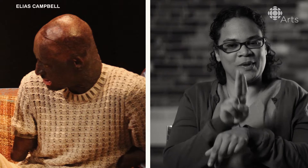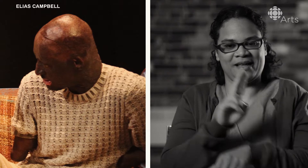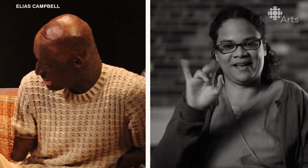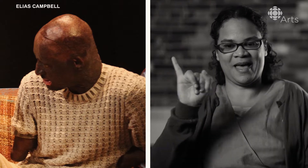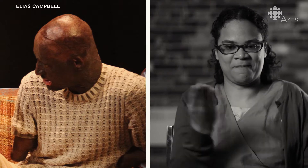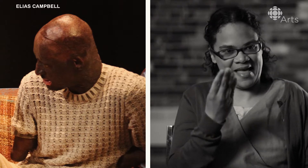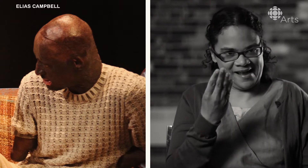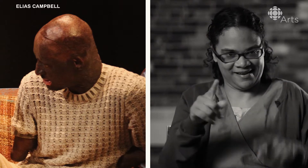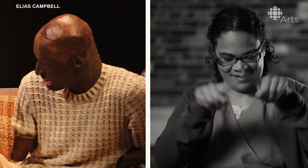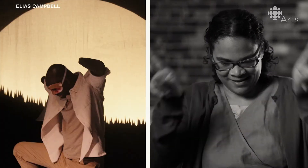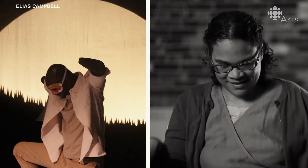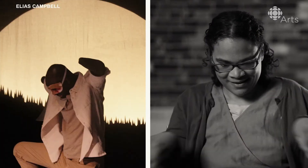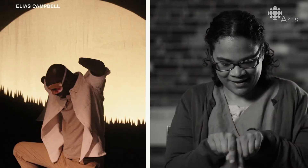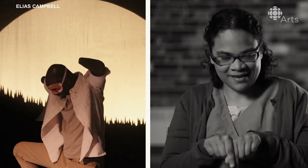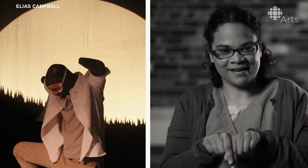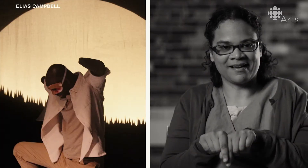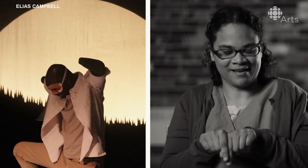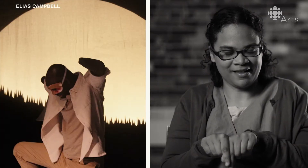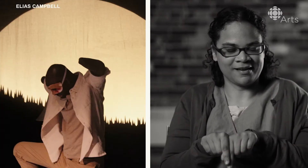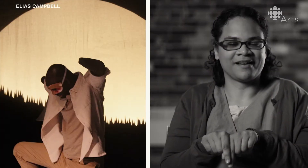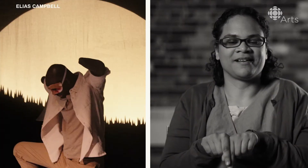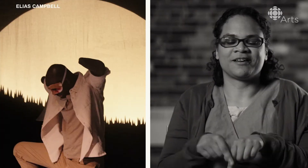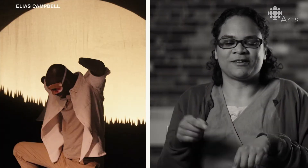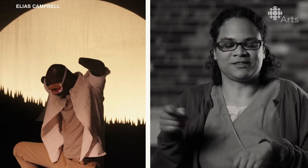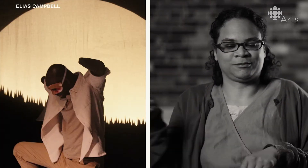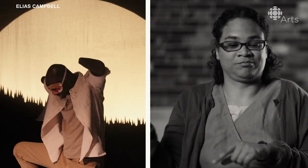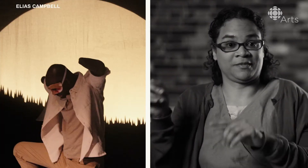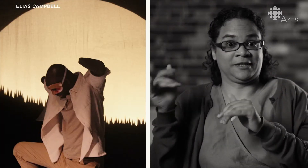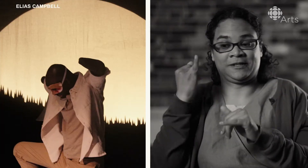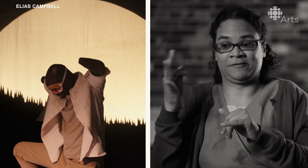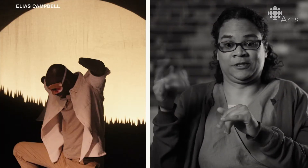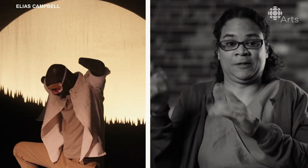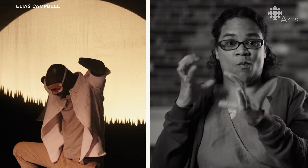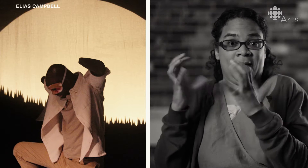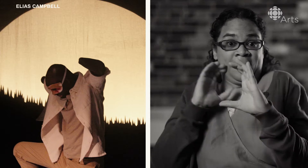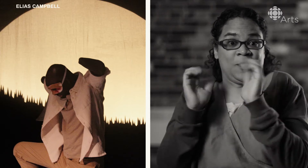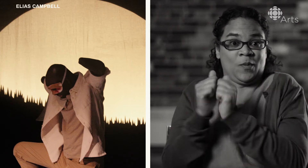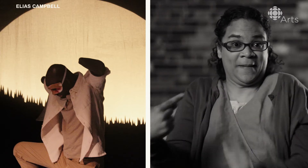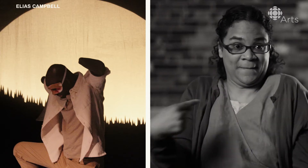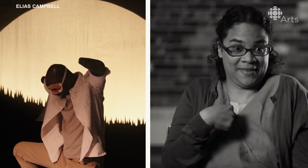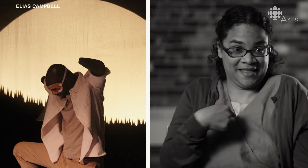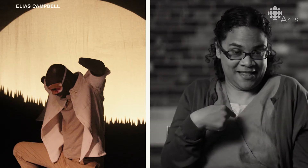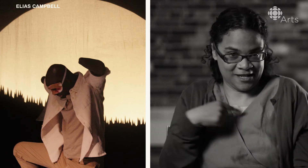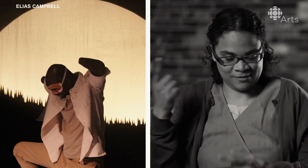He actually uses an iPad for communication. And what I've found is when we want to communicate,